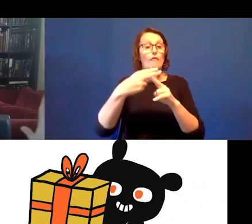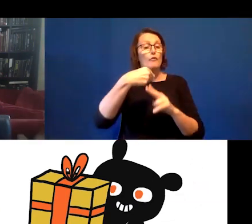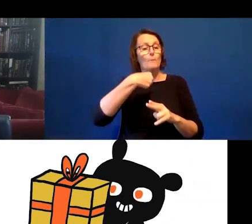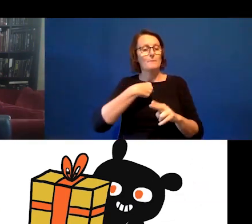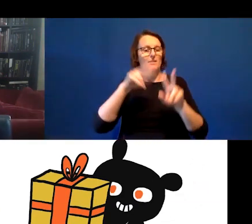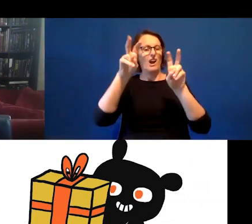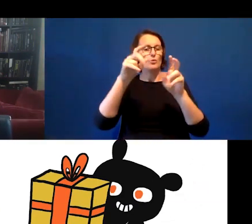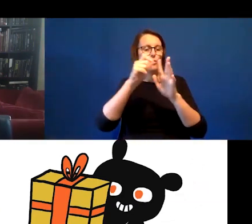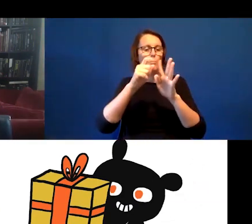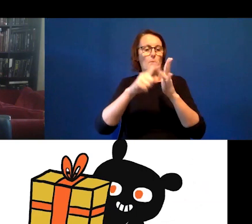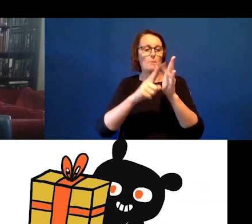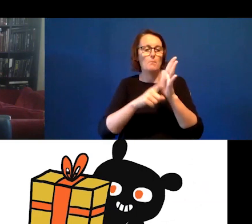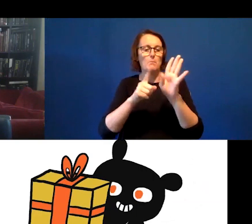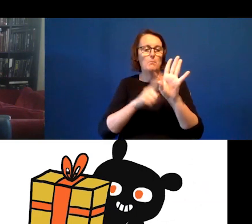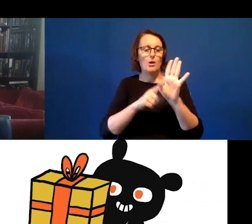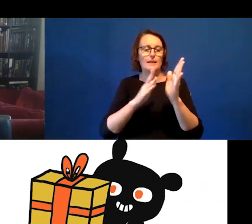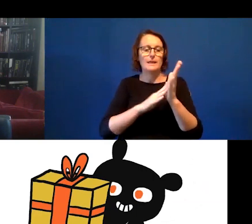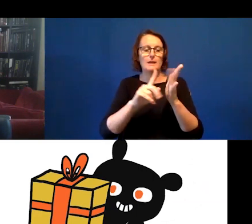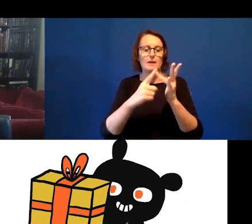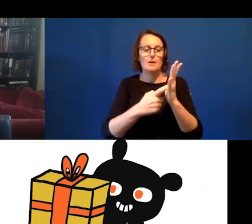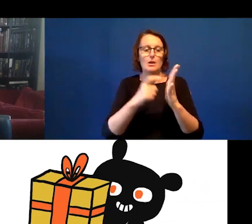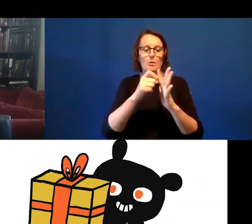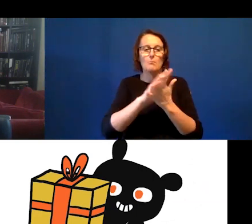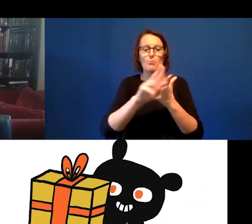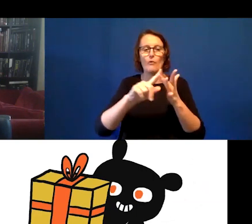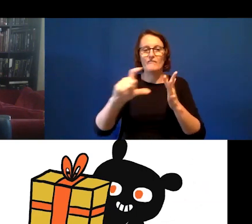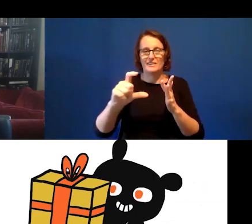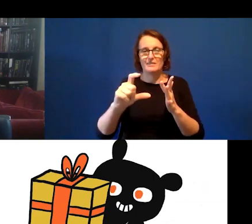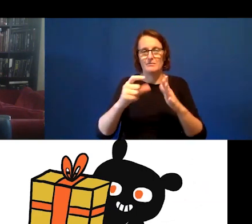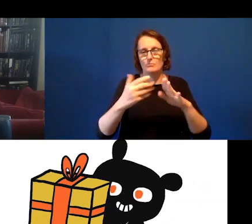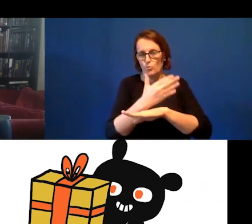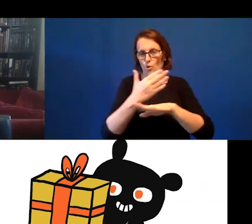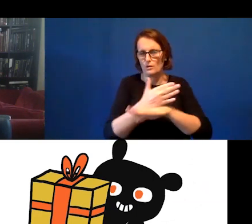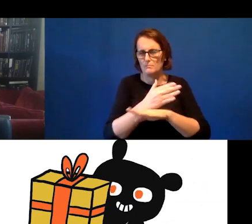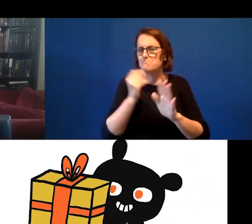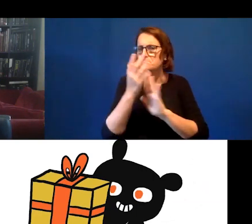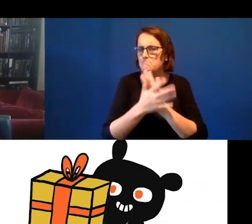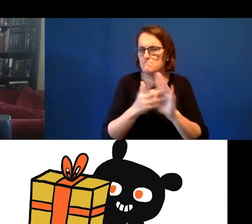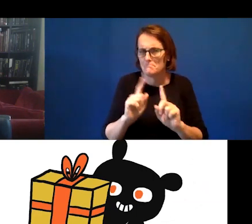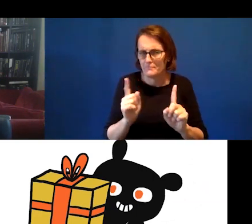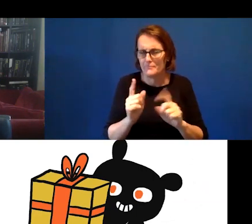but you can call it whatever you want. It's basically when you're